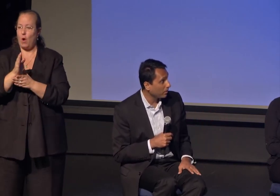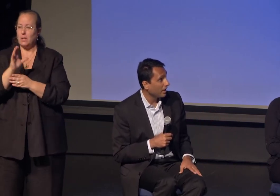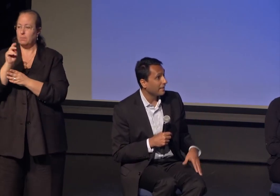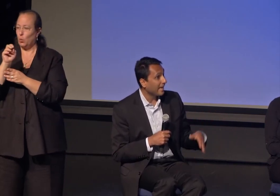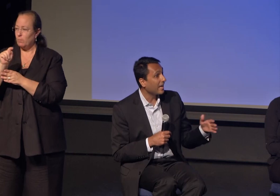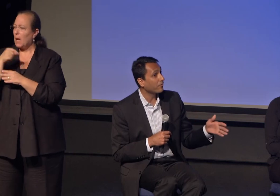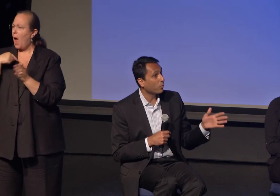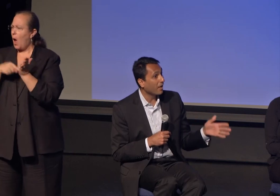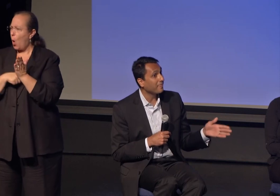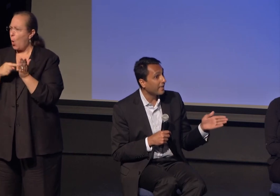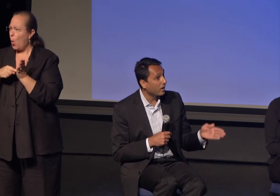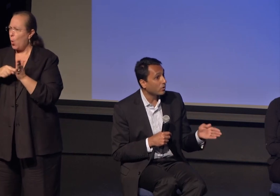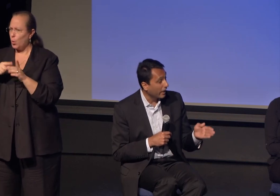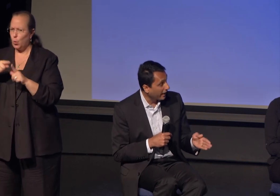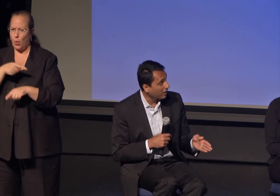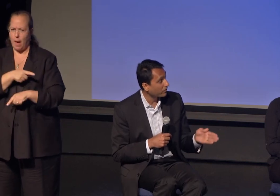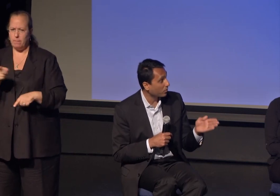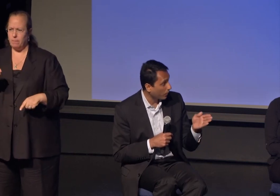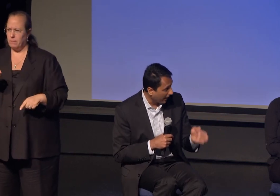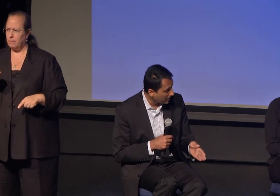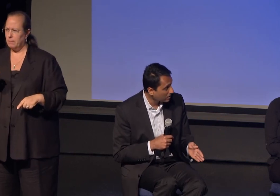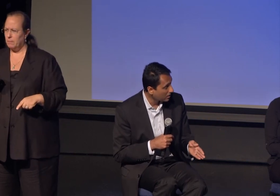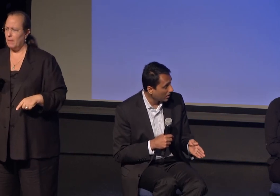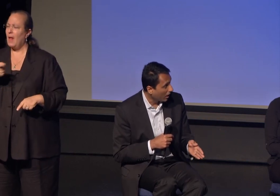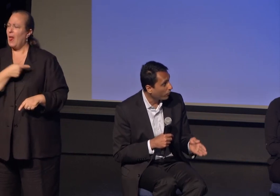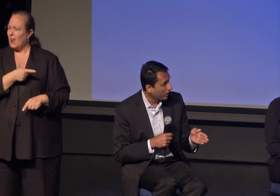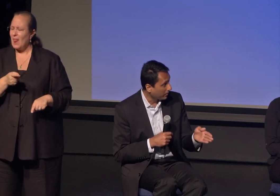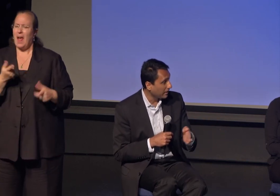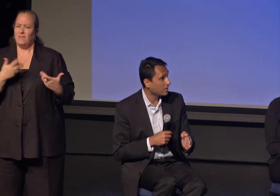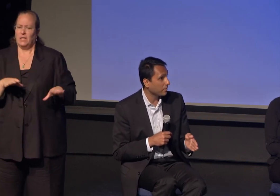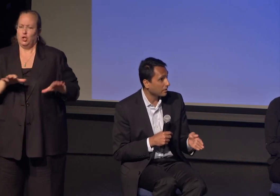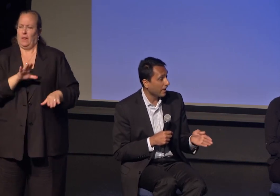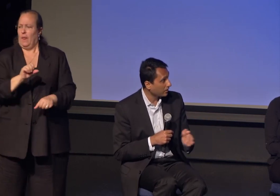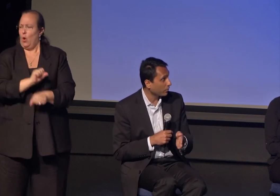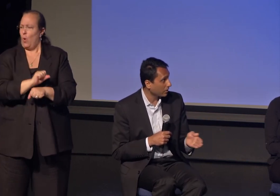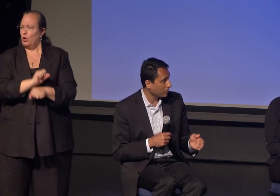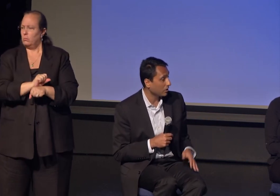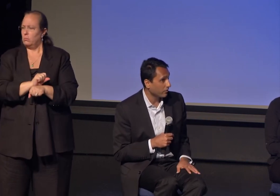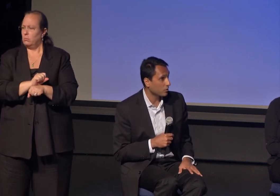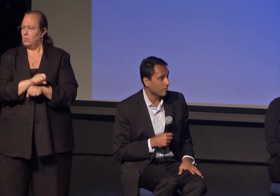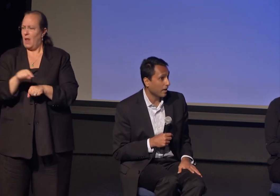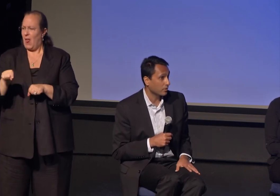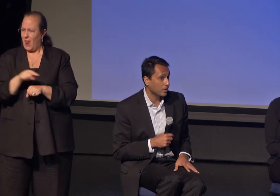They have run their leg of the race, of what it means to build a healthy, religiously diverse democracy.